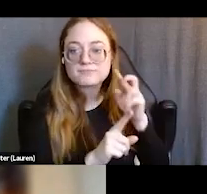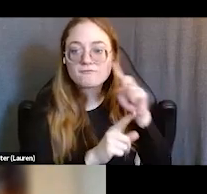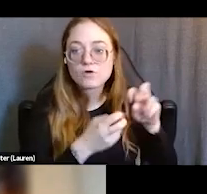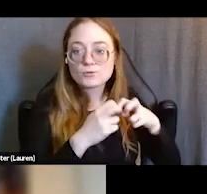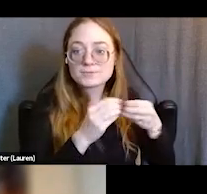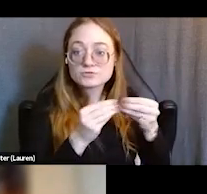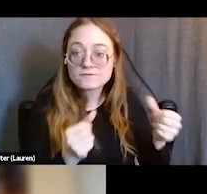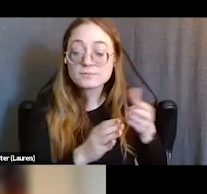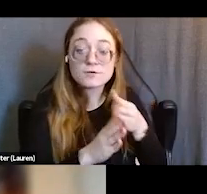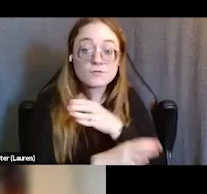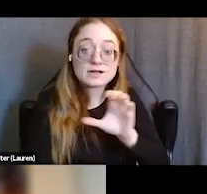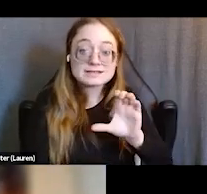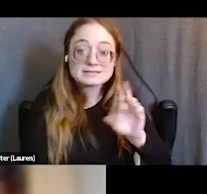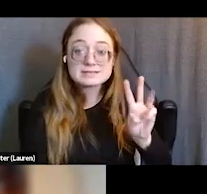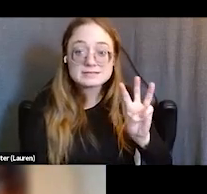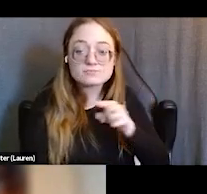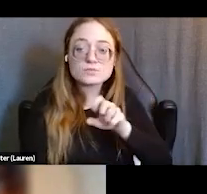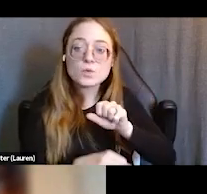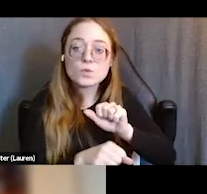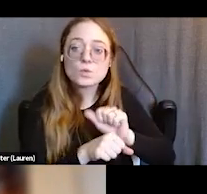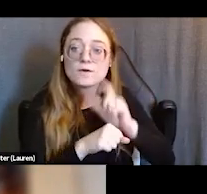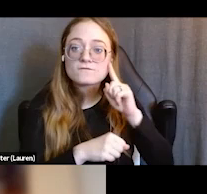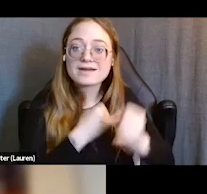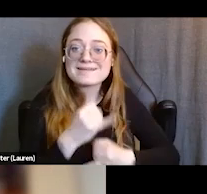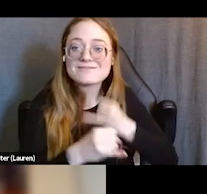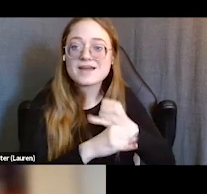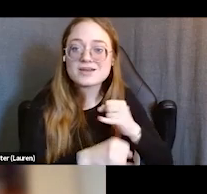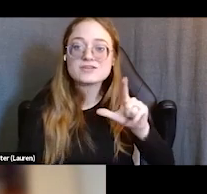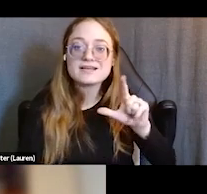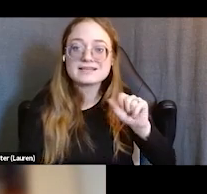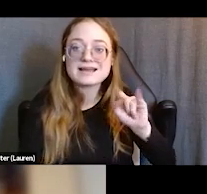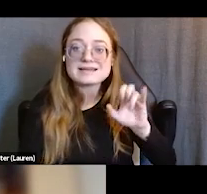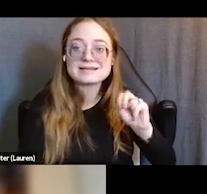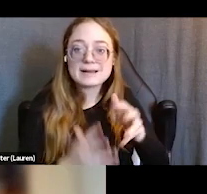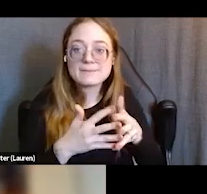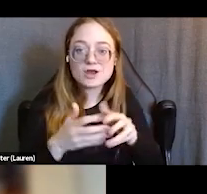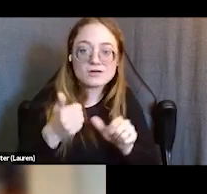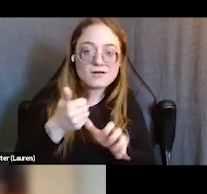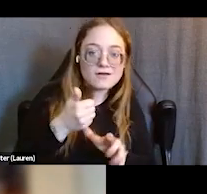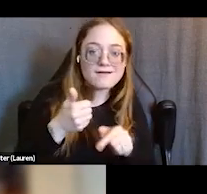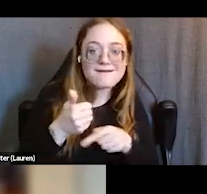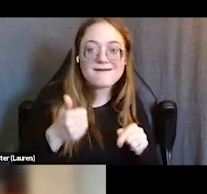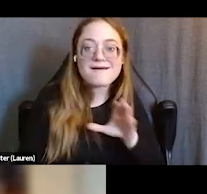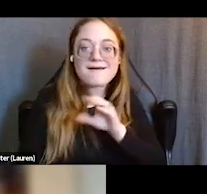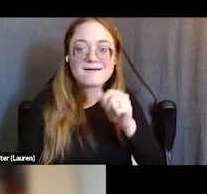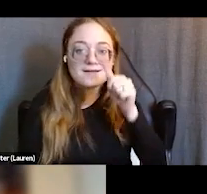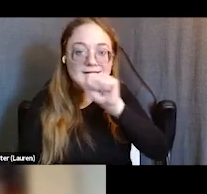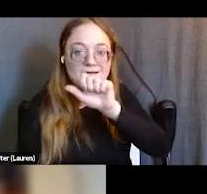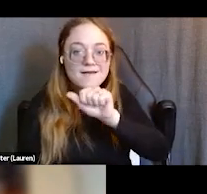Leila worked in international development in Latin America and Africa. She's also worked in assisting indigenous people on their journey to recovery,